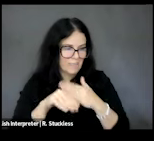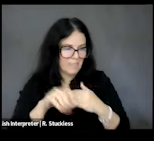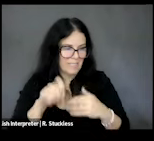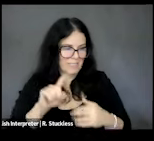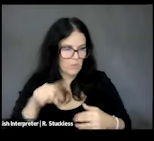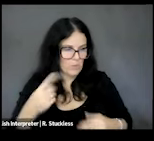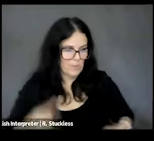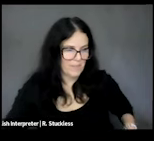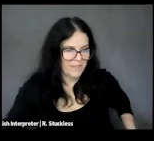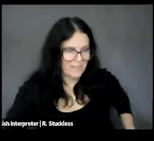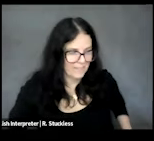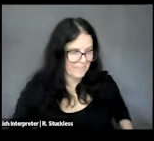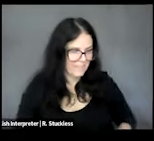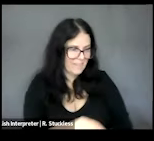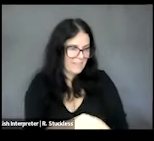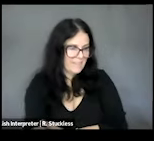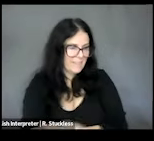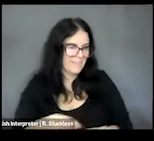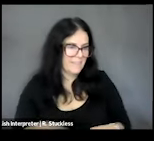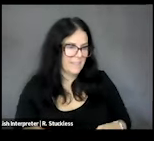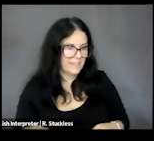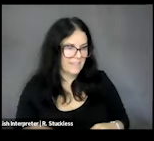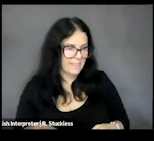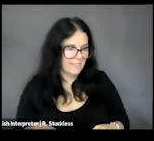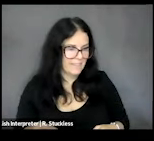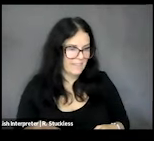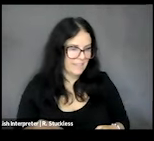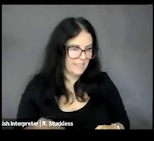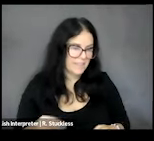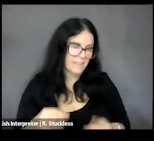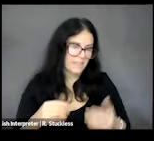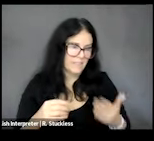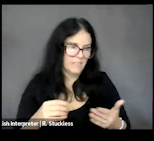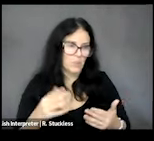So, with that, I'd like to get right into the panel without any further ado. So Robyn, I would like